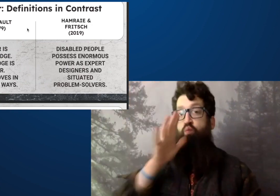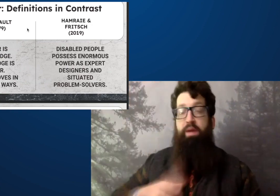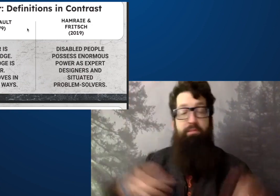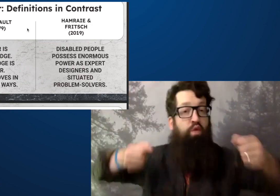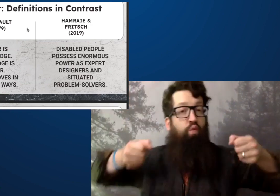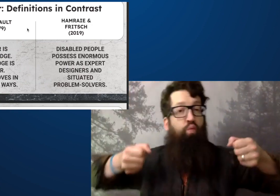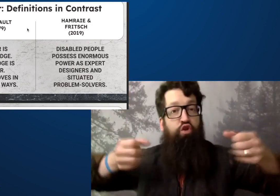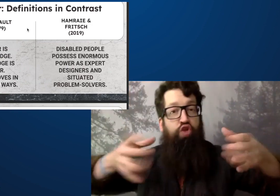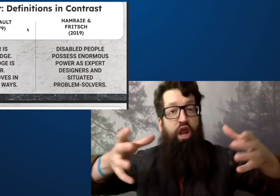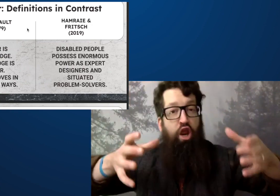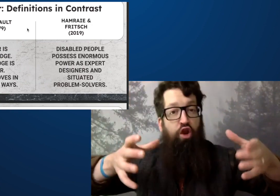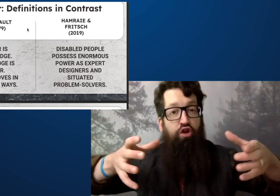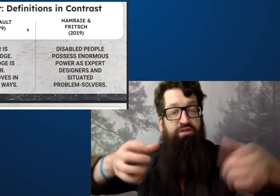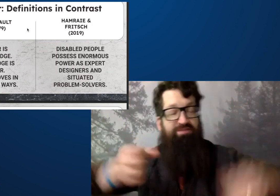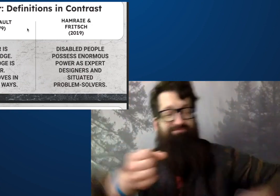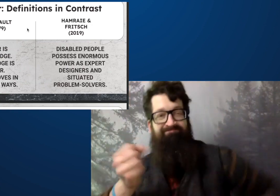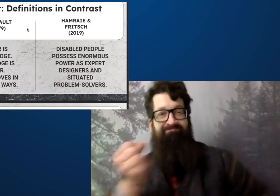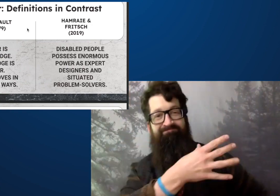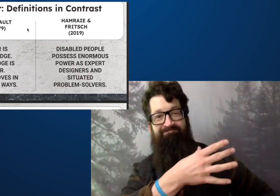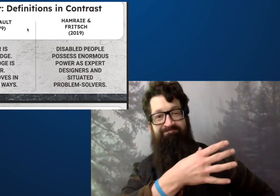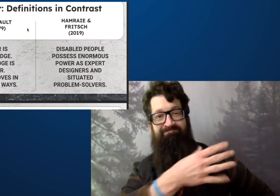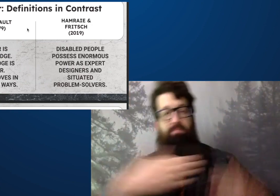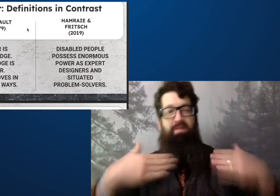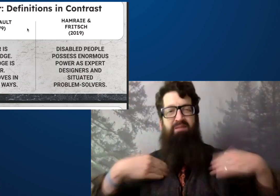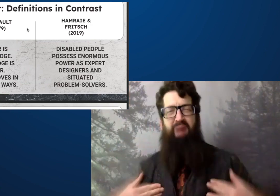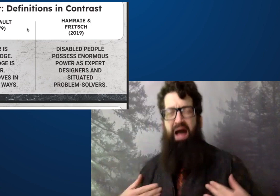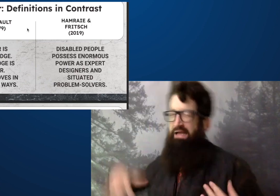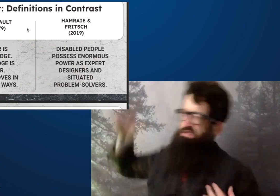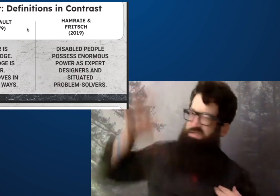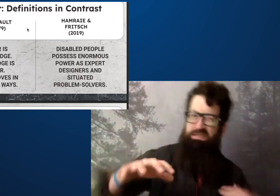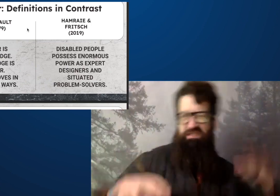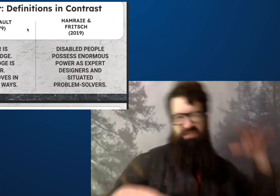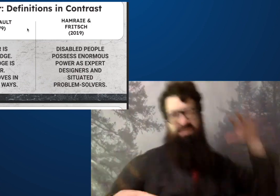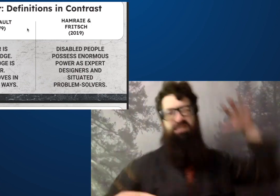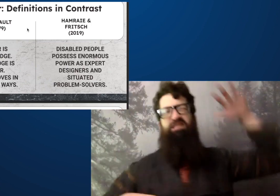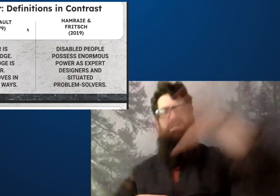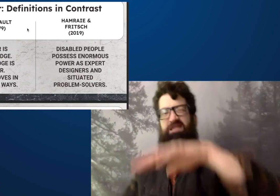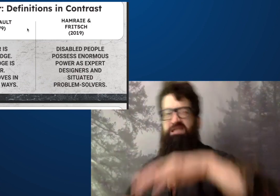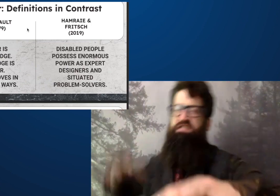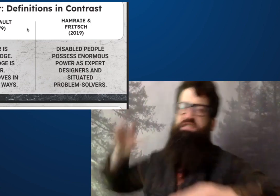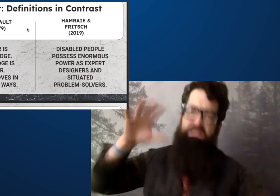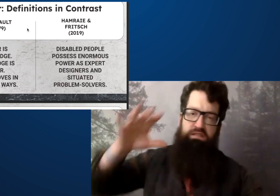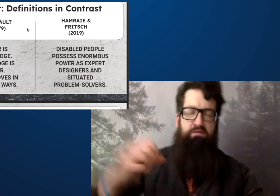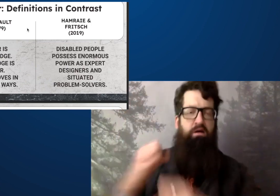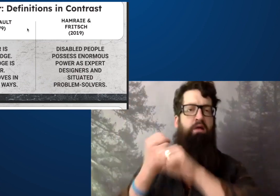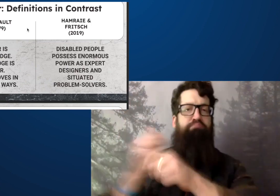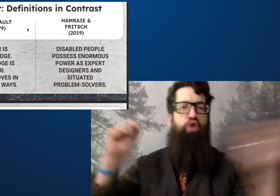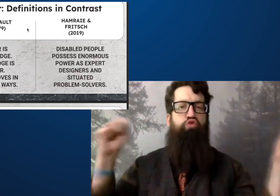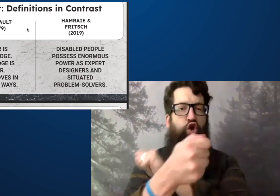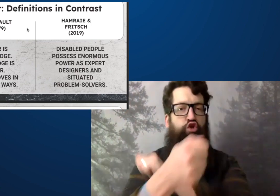The needle moved for a positive outcome for people with disabilities. Disabled people had to crawl.